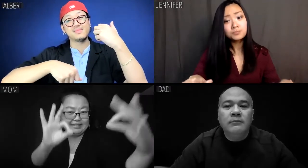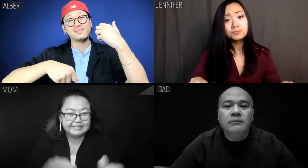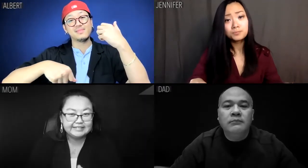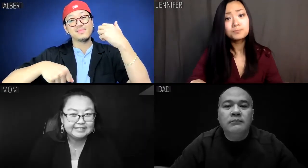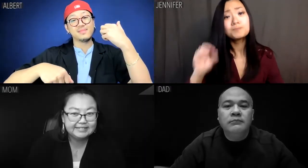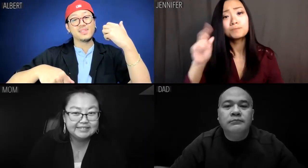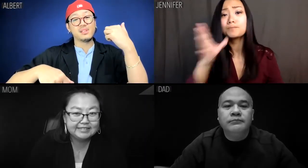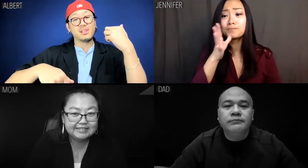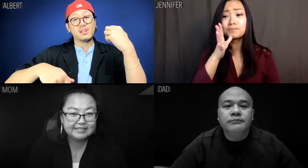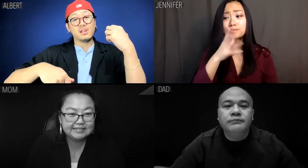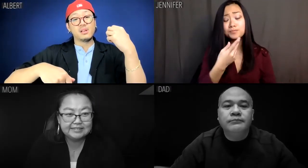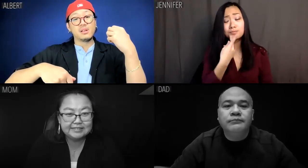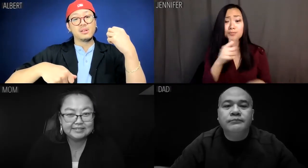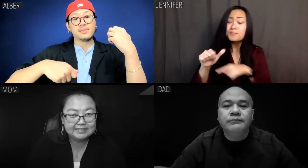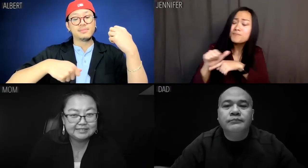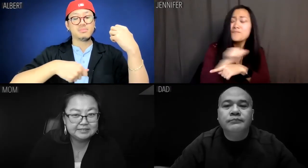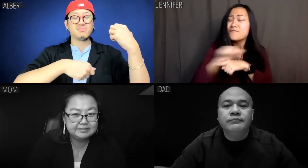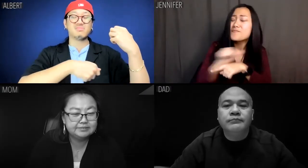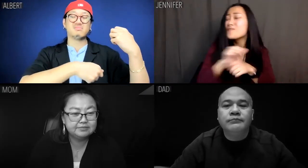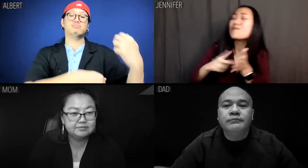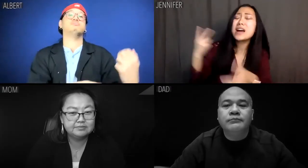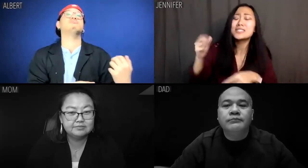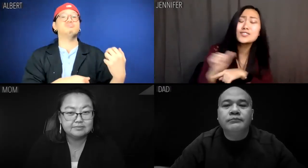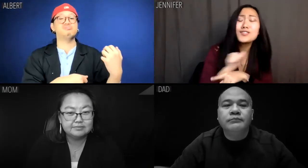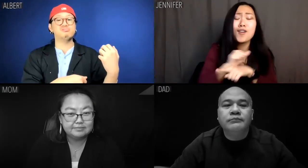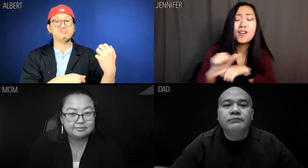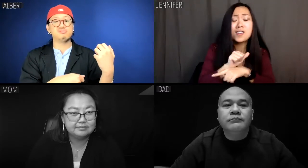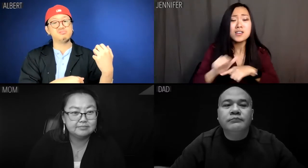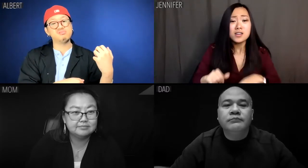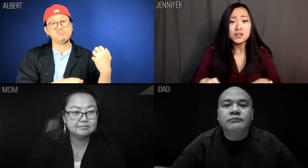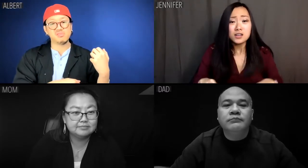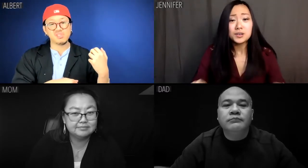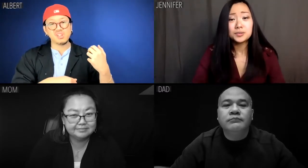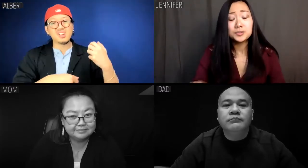Jennifer: OK, Mom, we'll practice twice as hard.